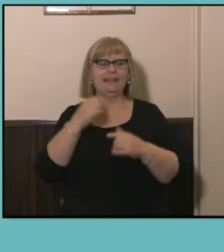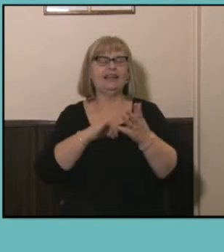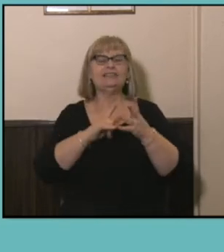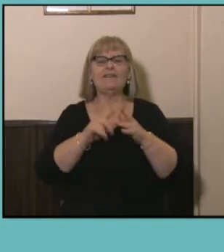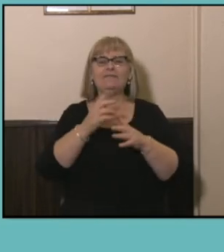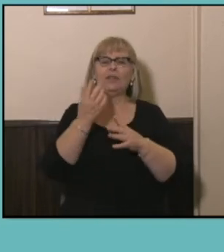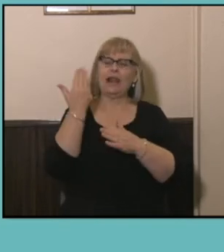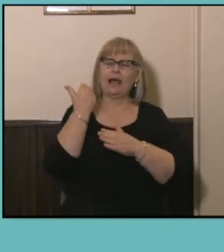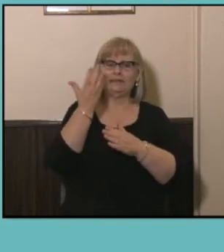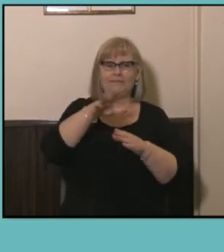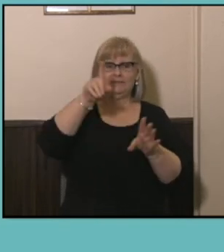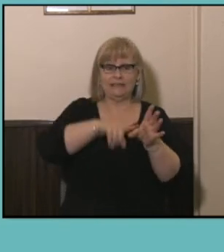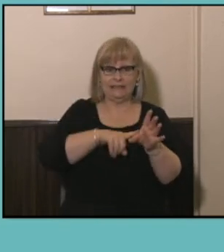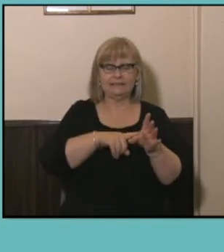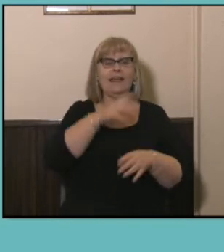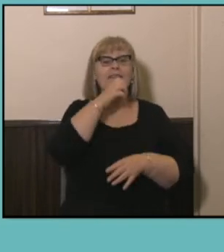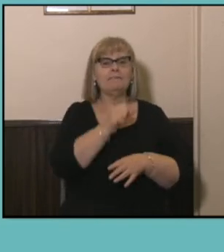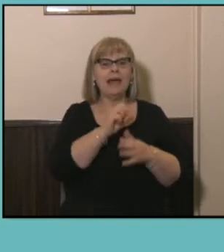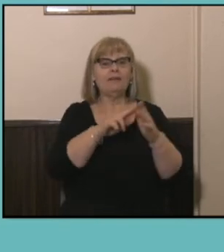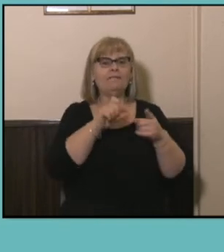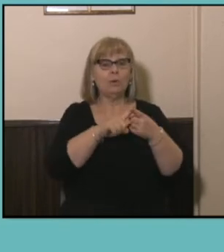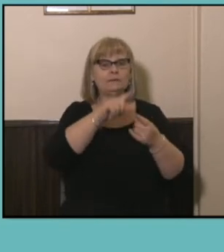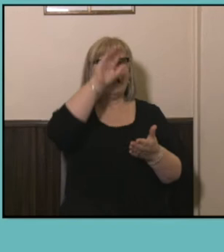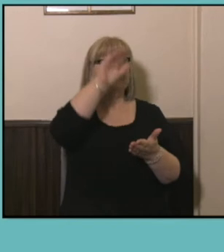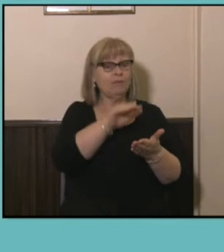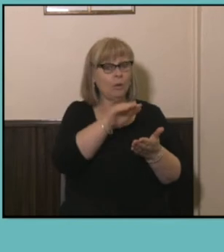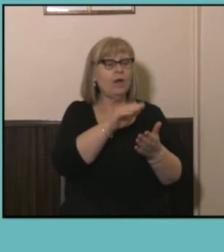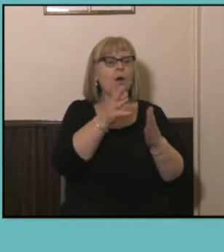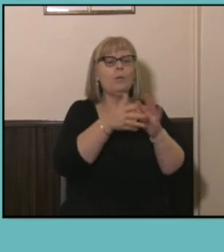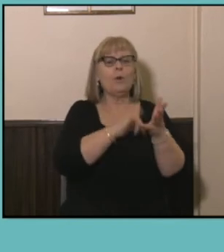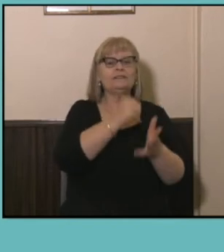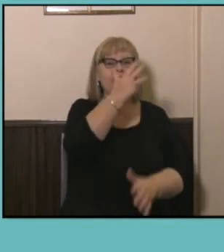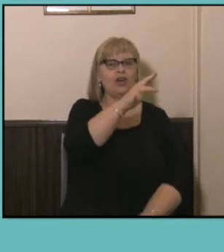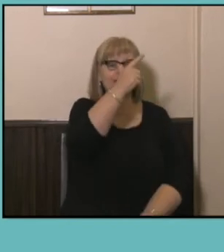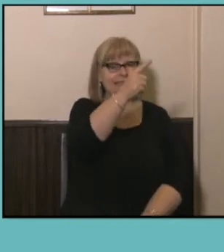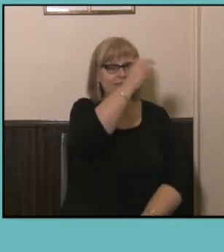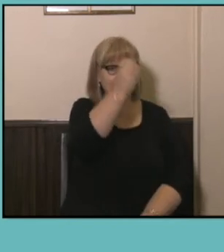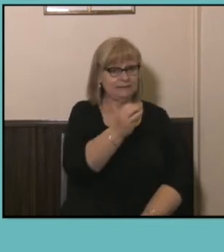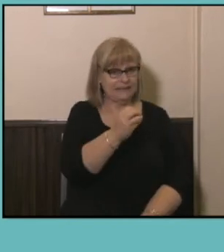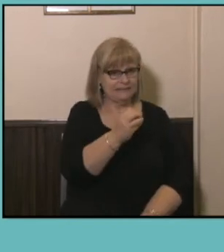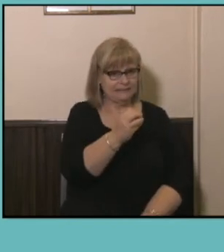male full-time employment has fallen from around 97% of all employed men, to